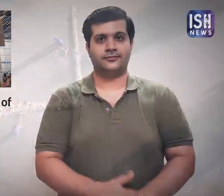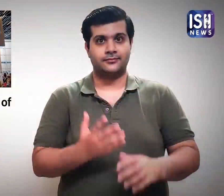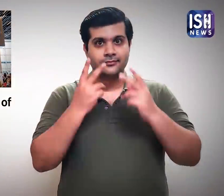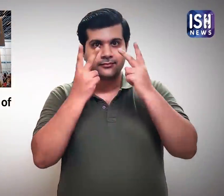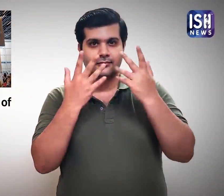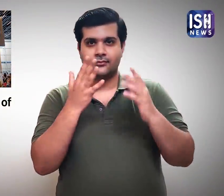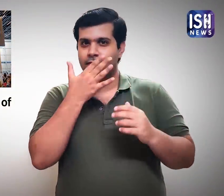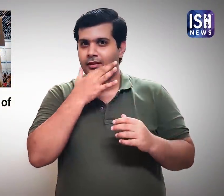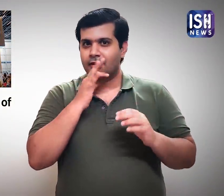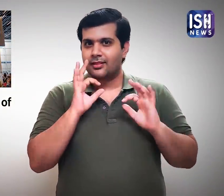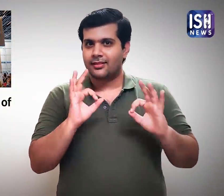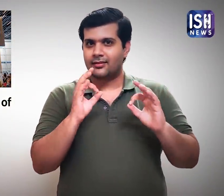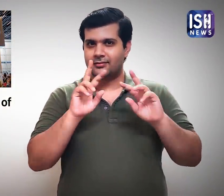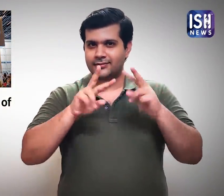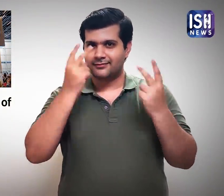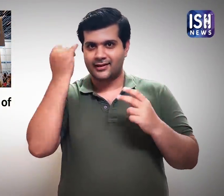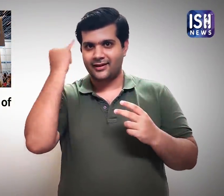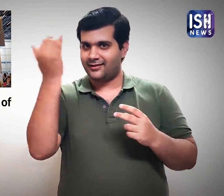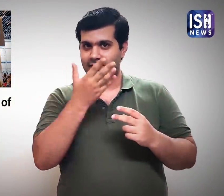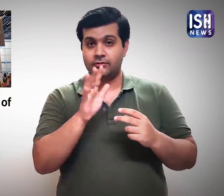Wasn't that lovely? Such a unique idea!